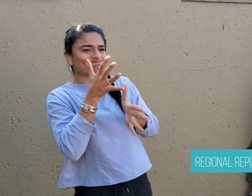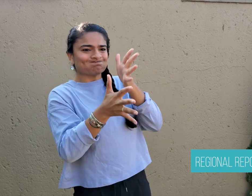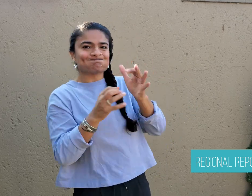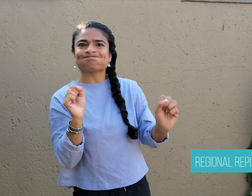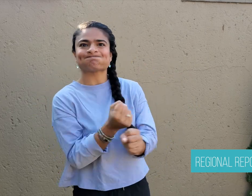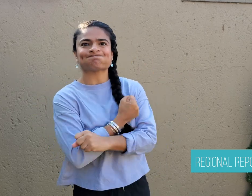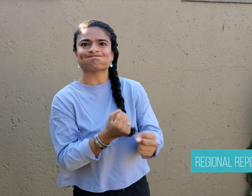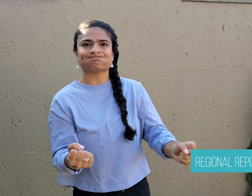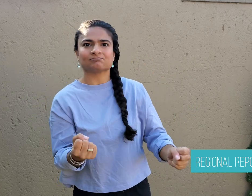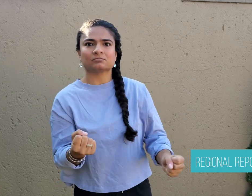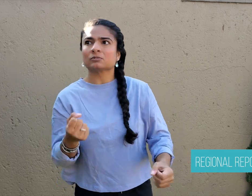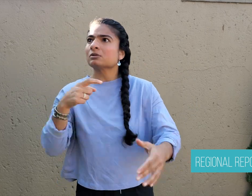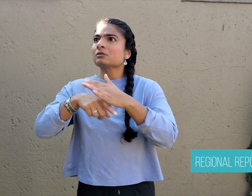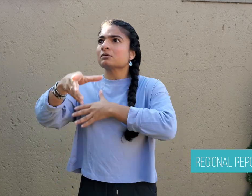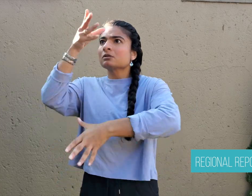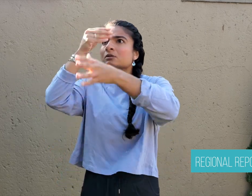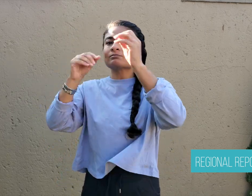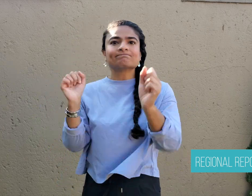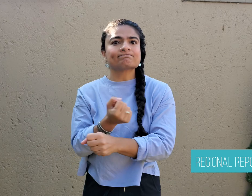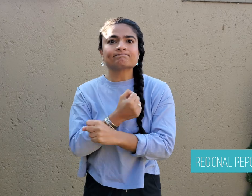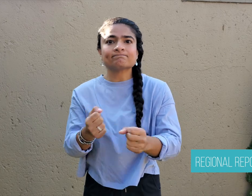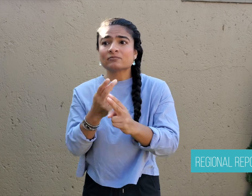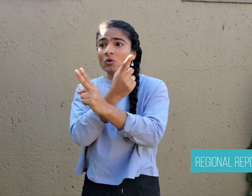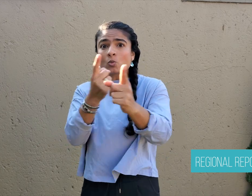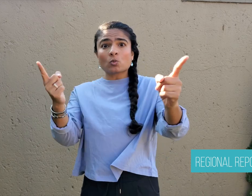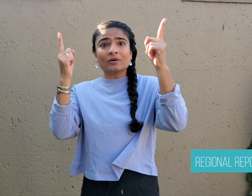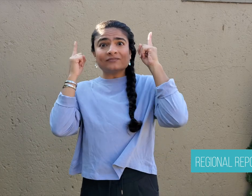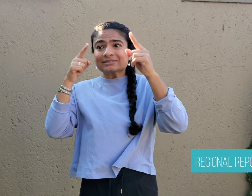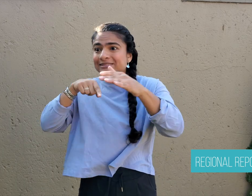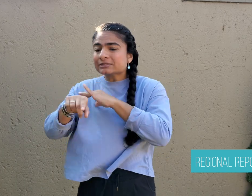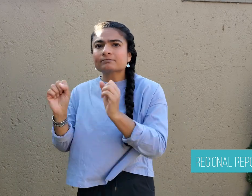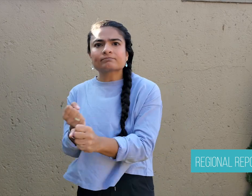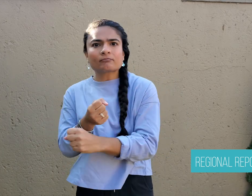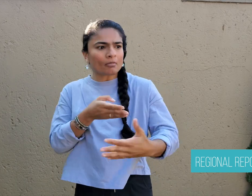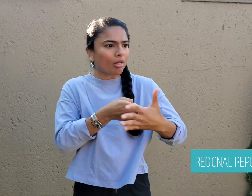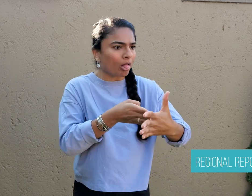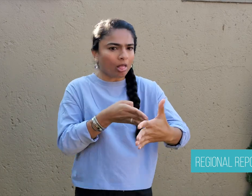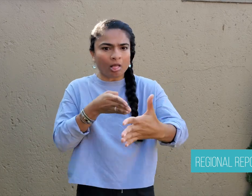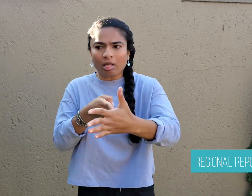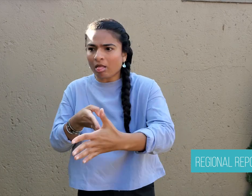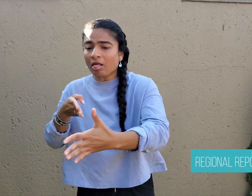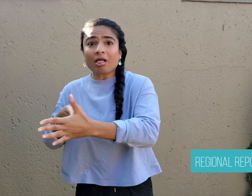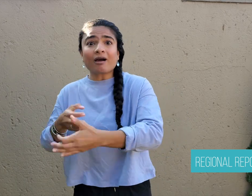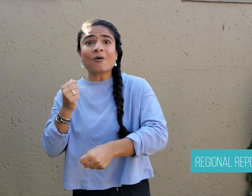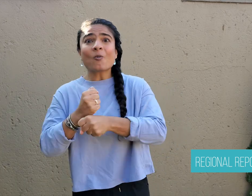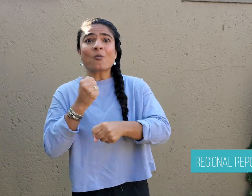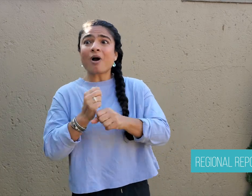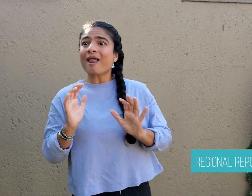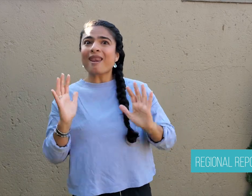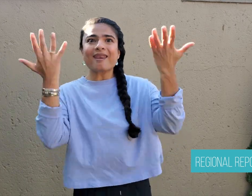lack education, which creates barriers to full time employment.